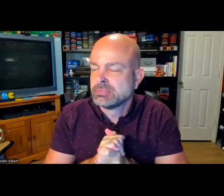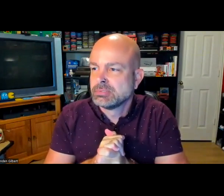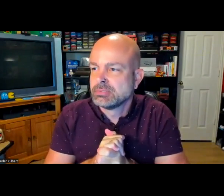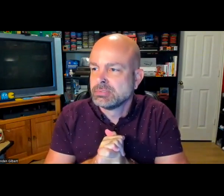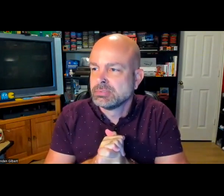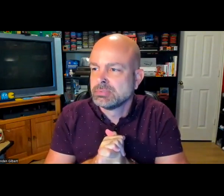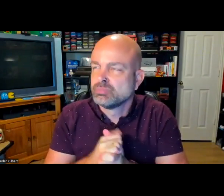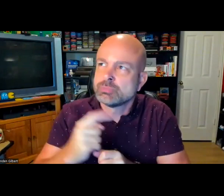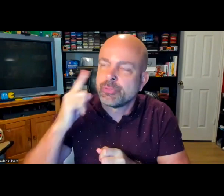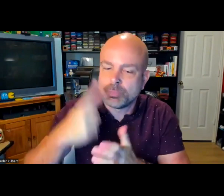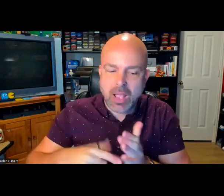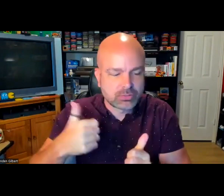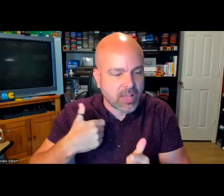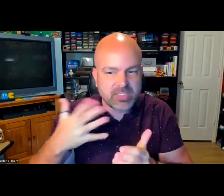they're trying to communicate. Or at least that somebody is